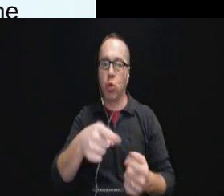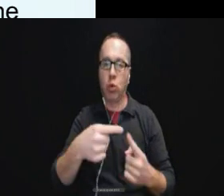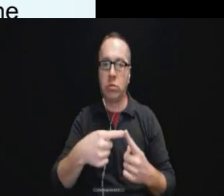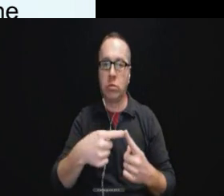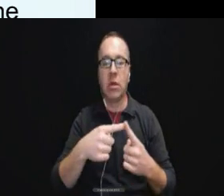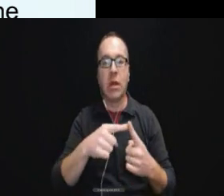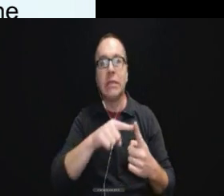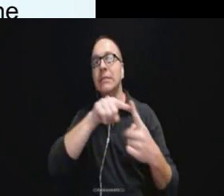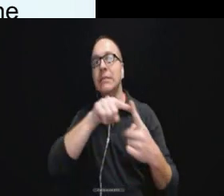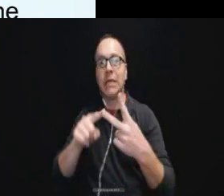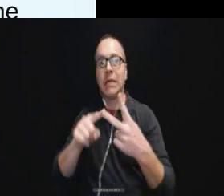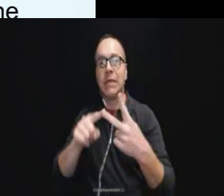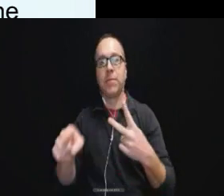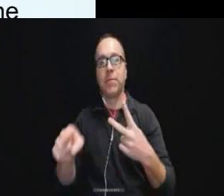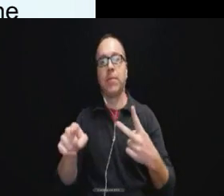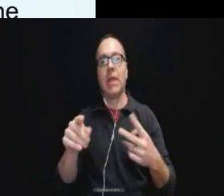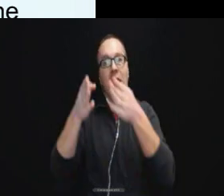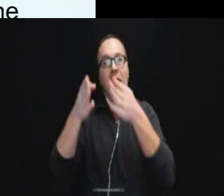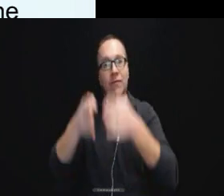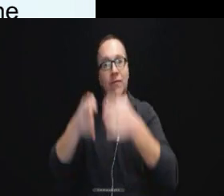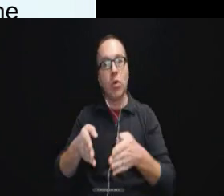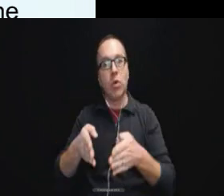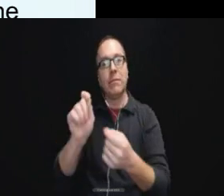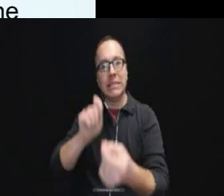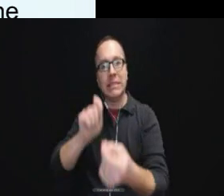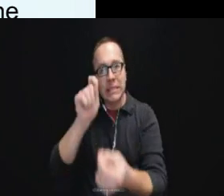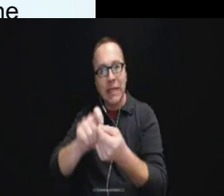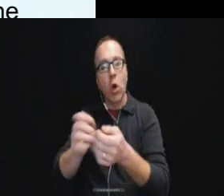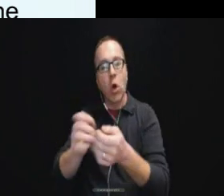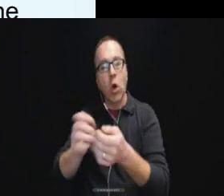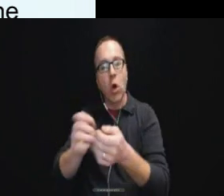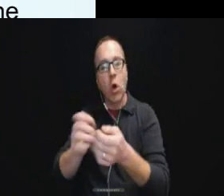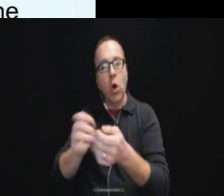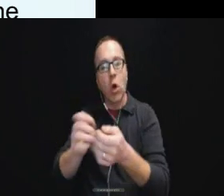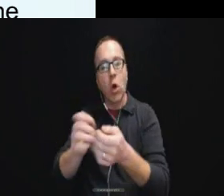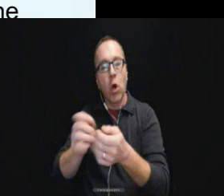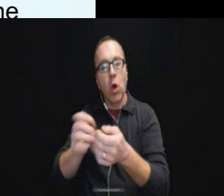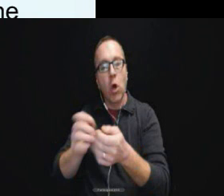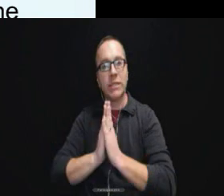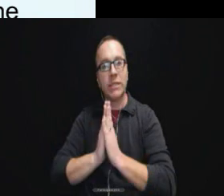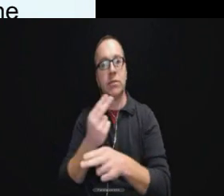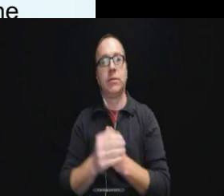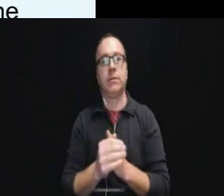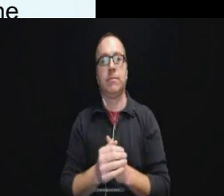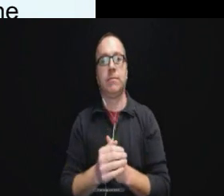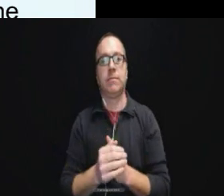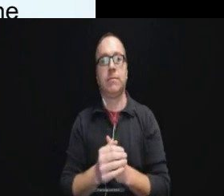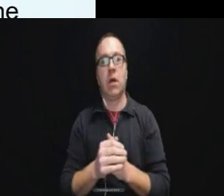And the second is when an individual specifically requests a use of an accompanying adult and